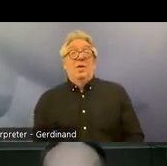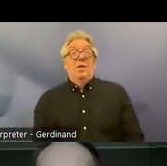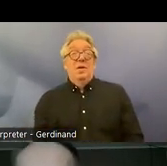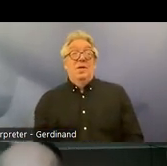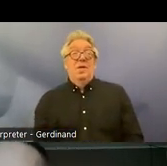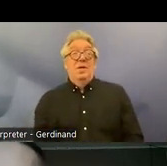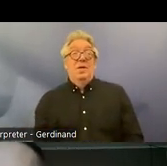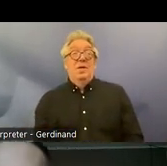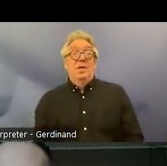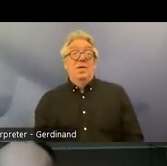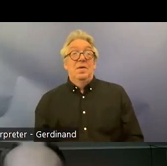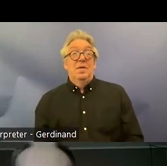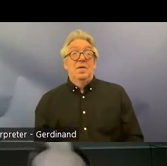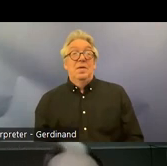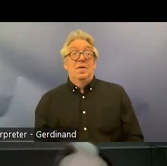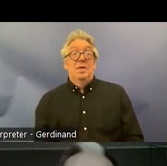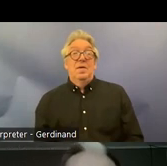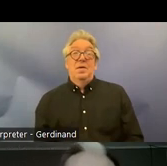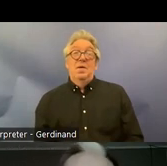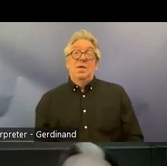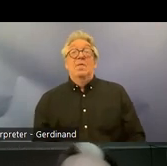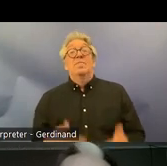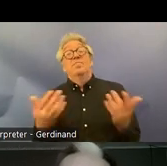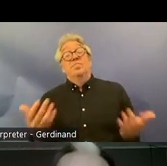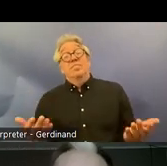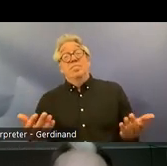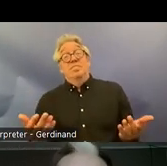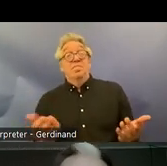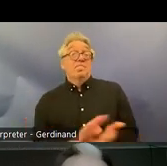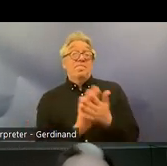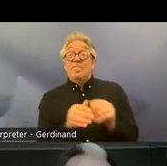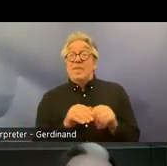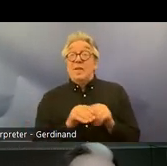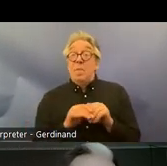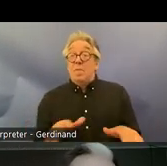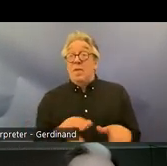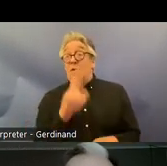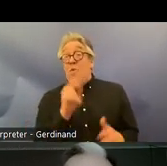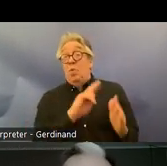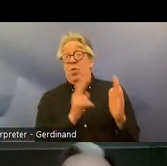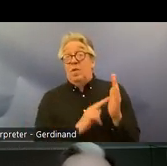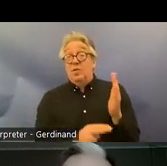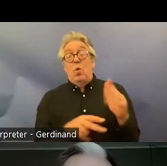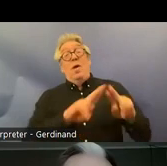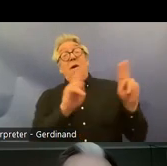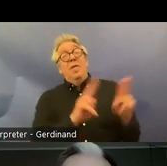so um there are different ways to implement uh International conventions